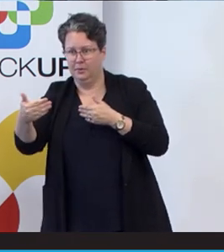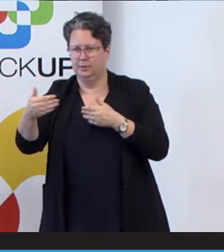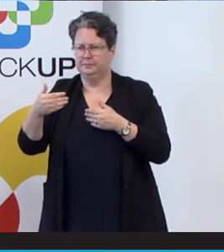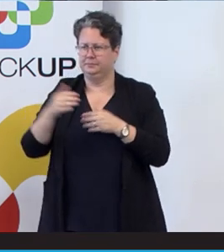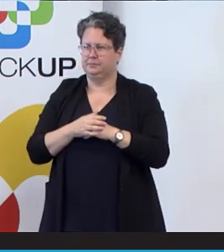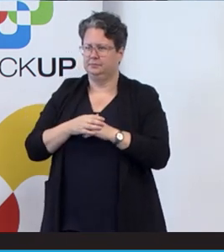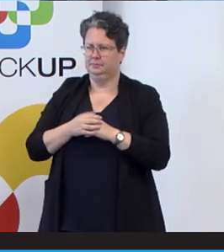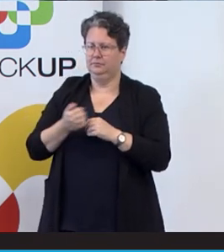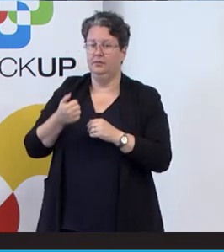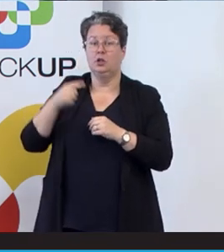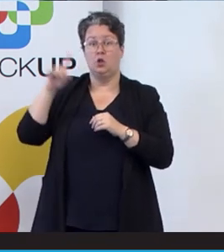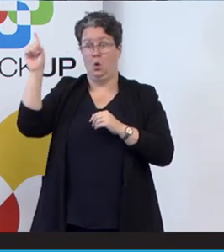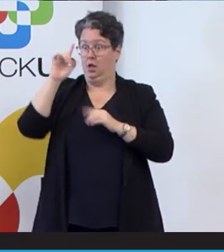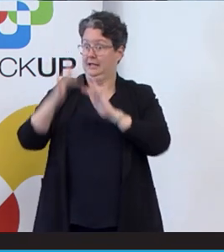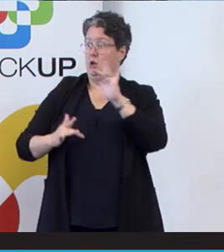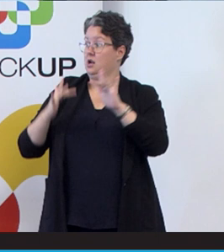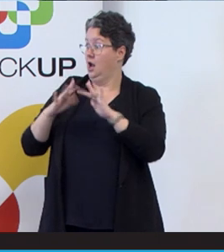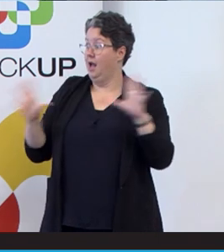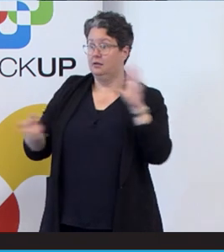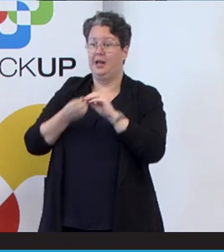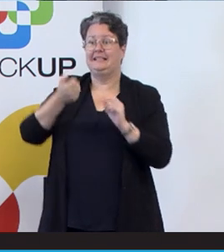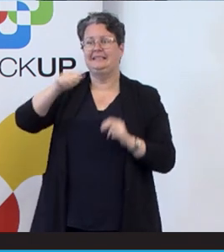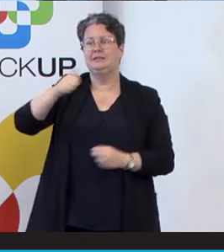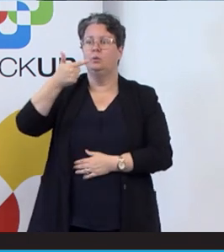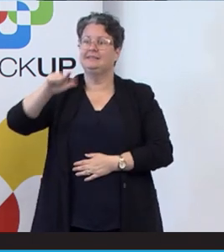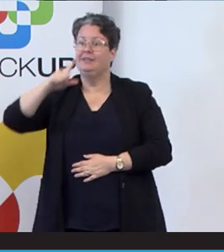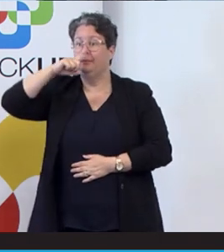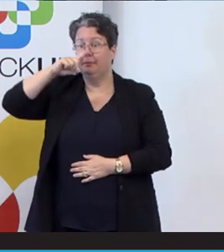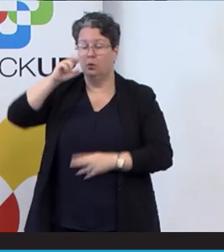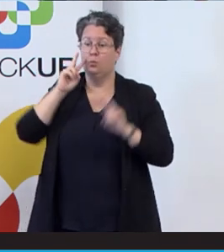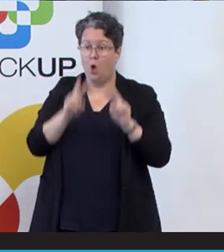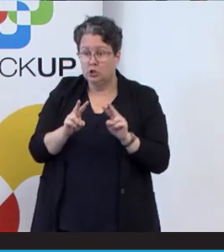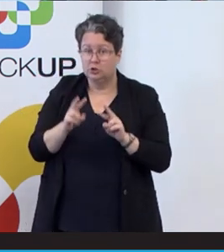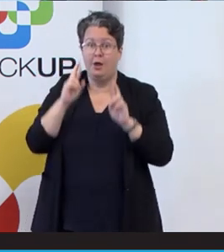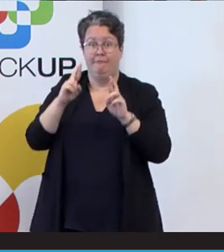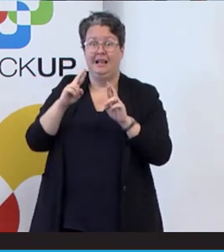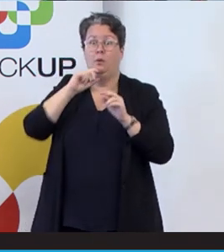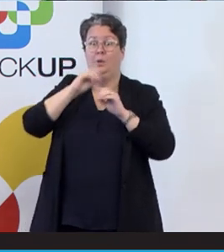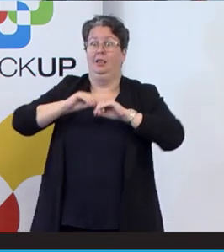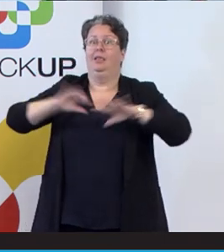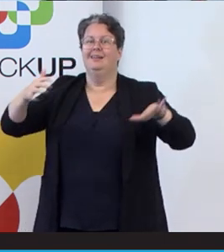or 70 people watched today, but would be great if 6000 or 7000 people could really watch today.